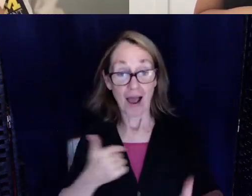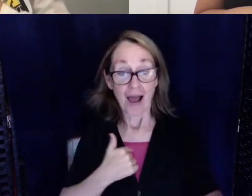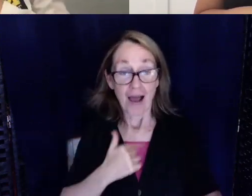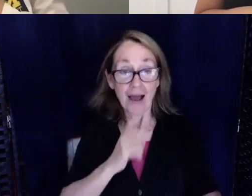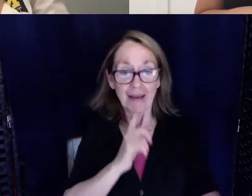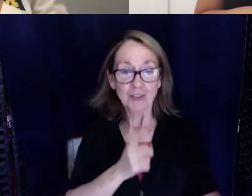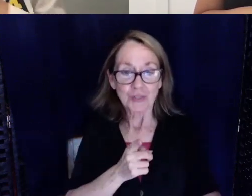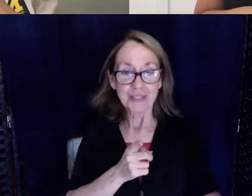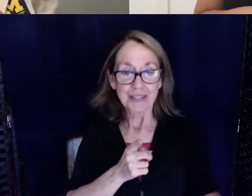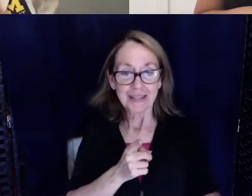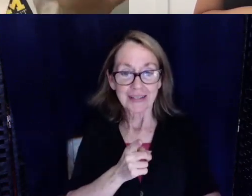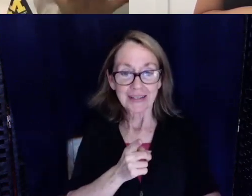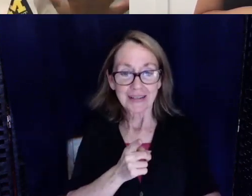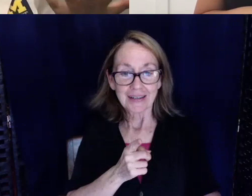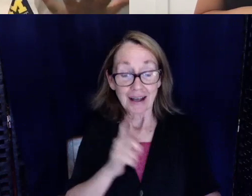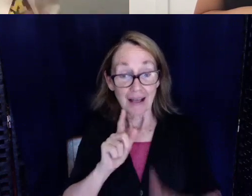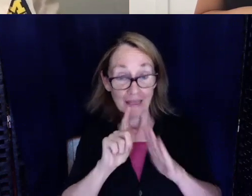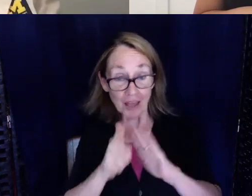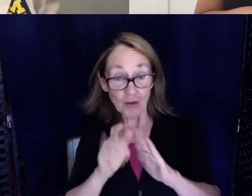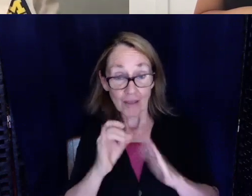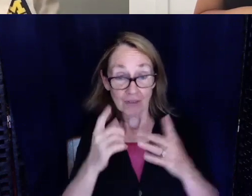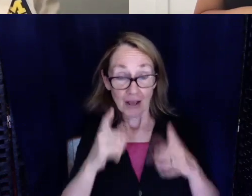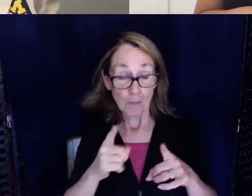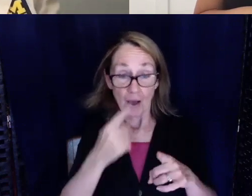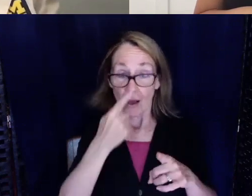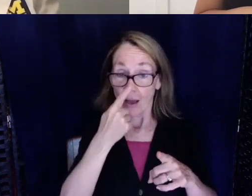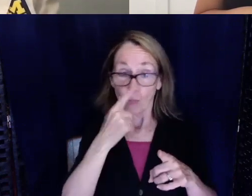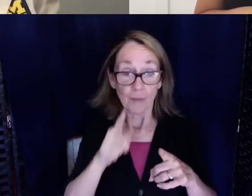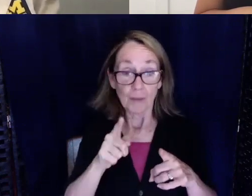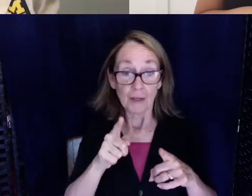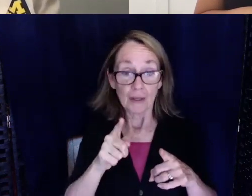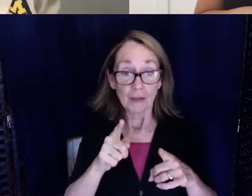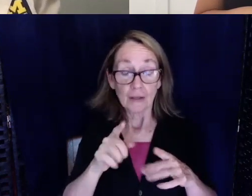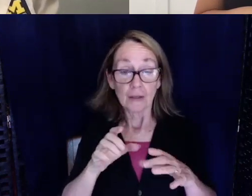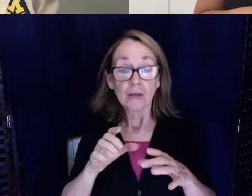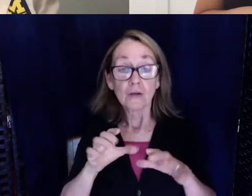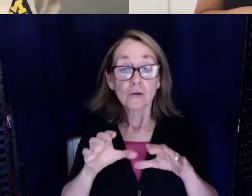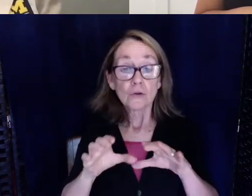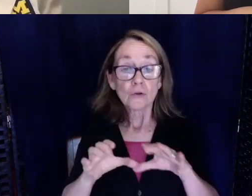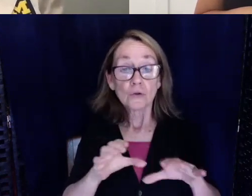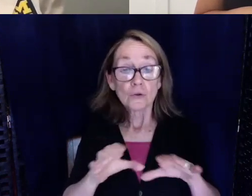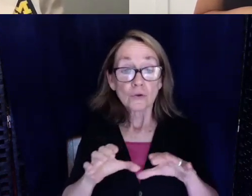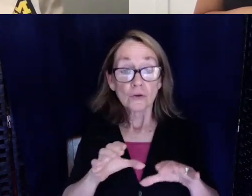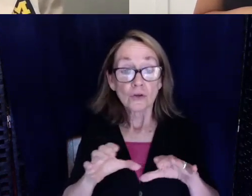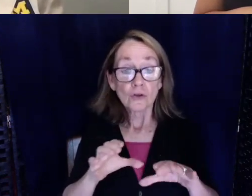later down the road if it happens I wouldn't mind doing flight nursing. You know when you go up in the helicopter